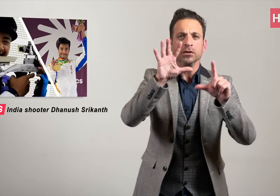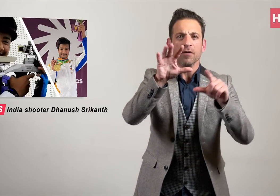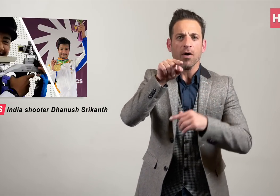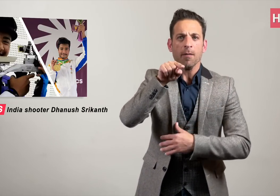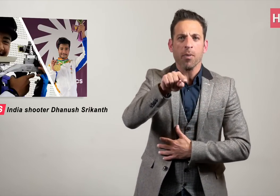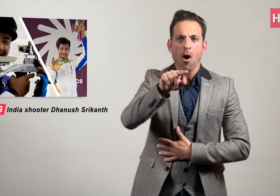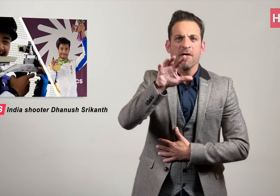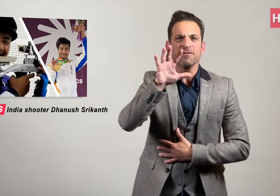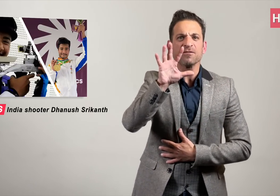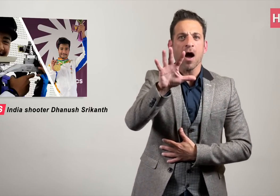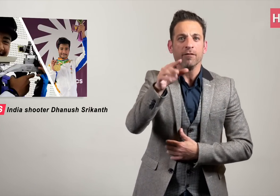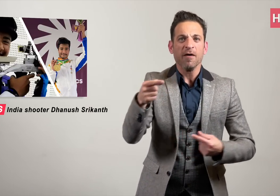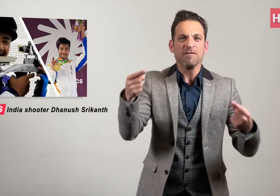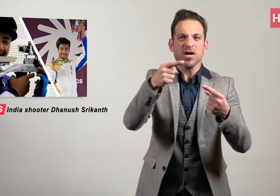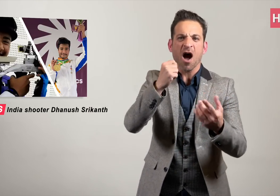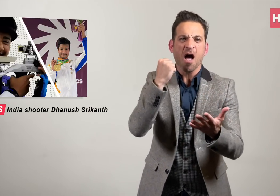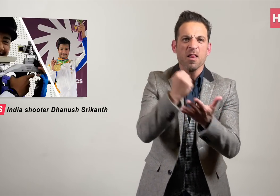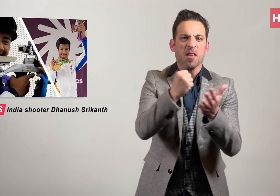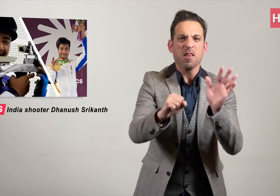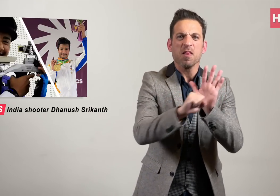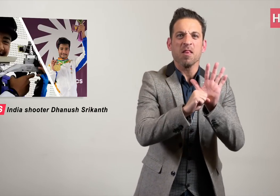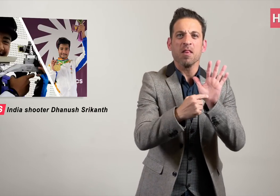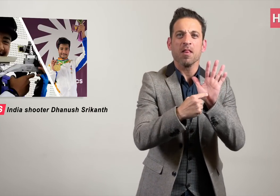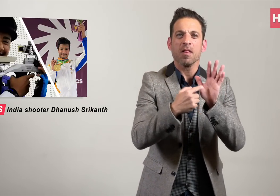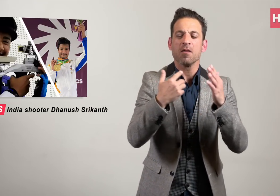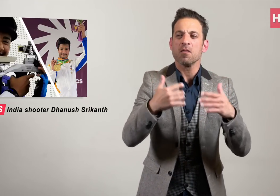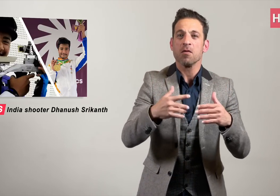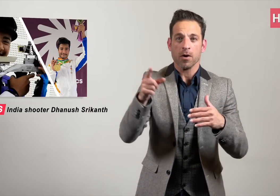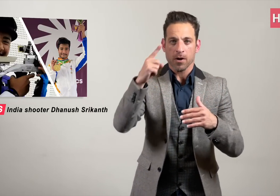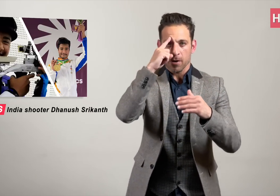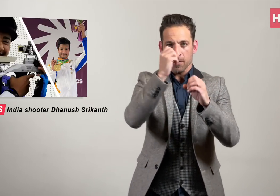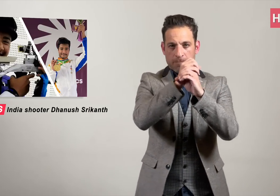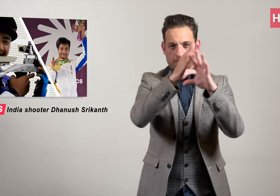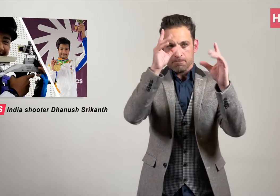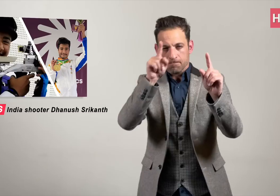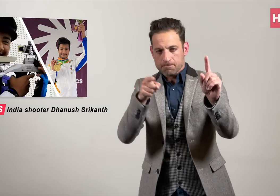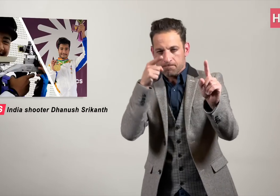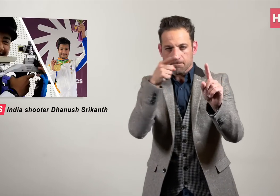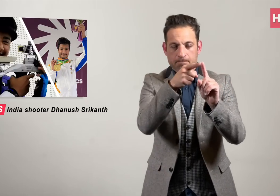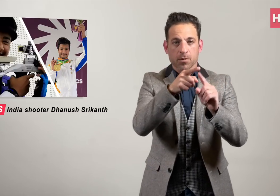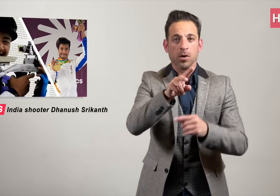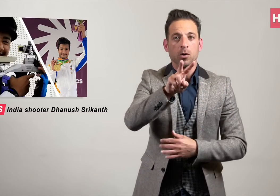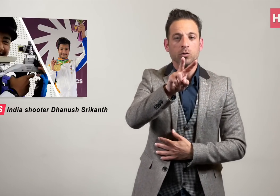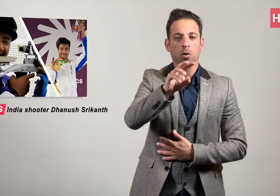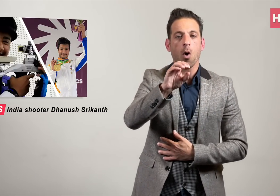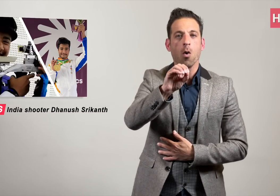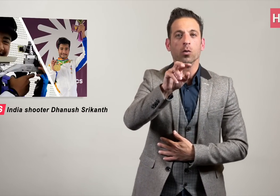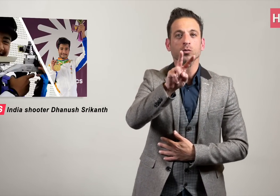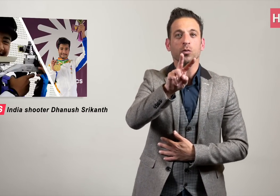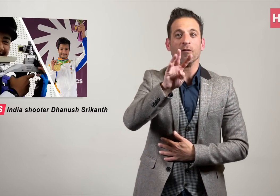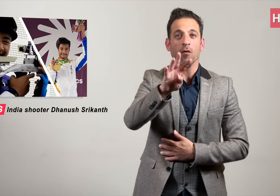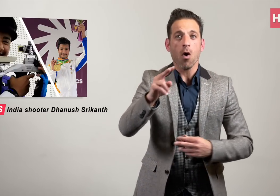by registering a score of 247.5 points in the final. Now, he’s setting his sights on